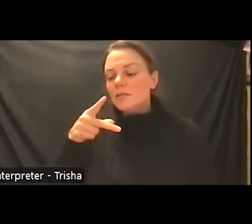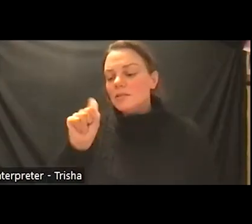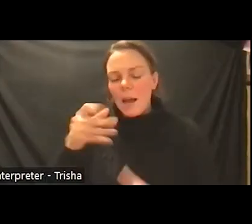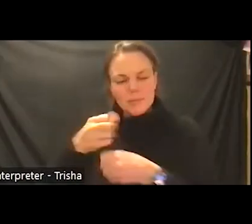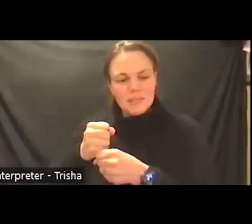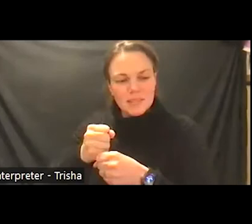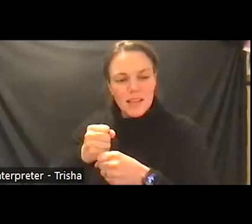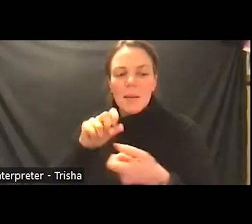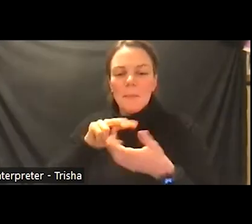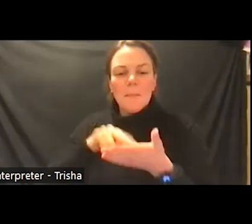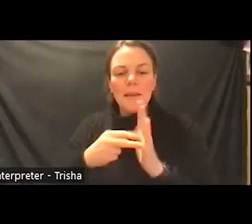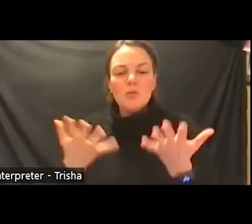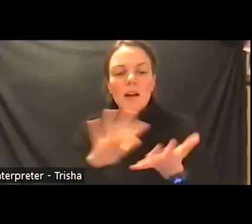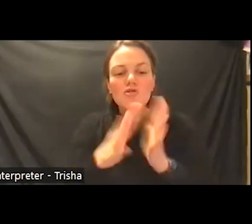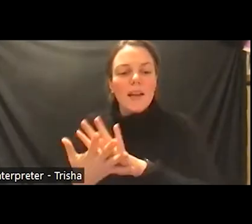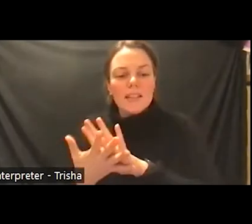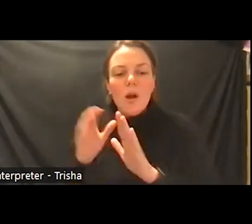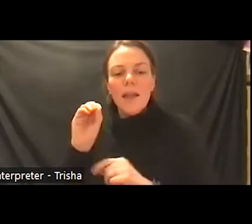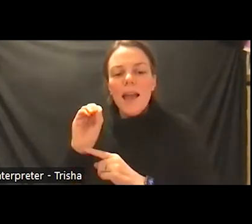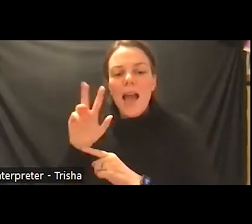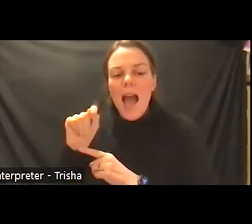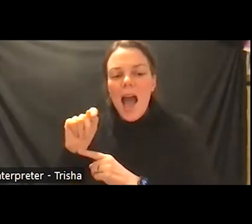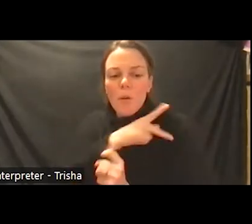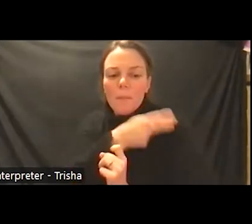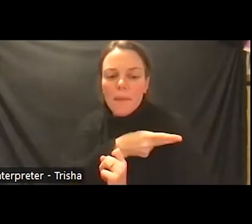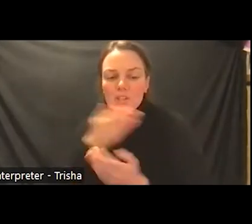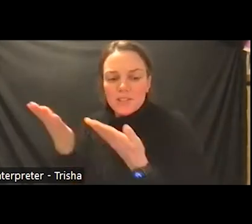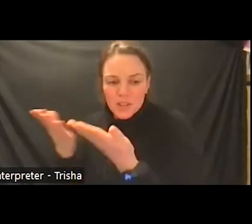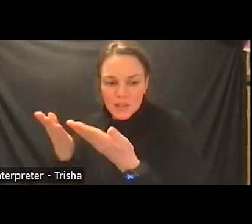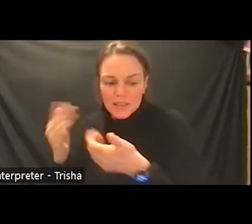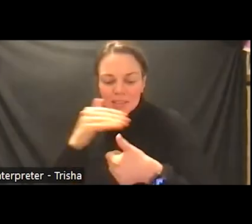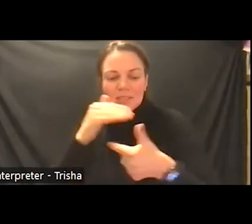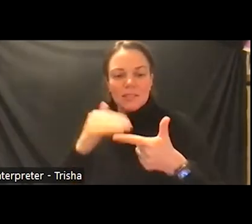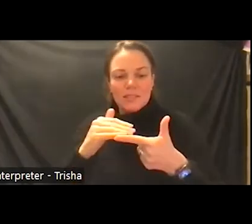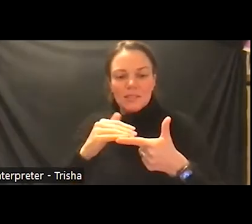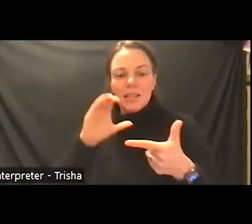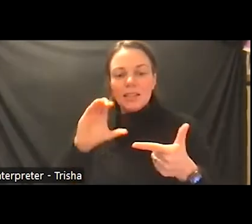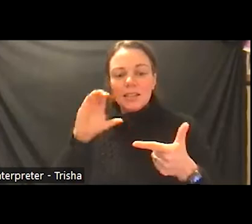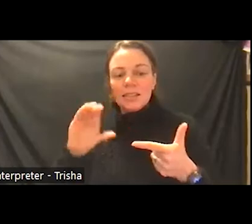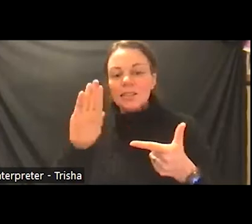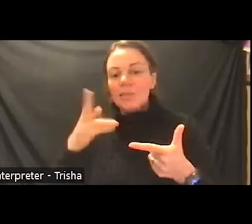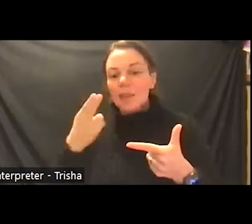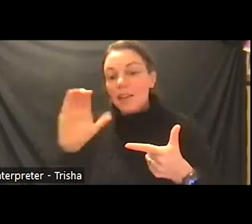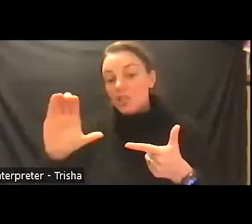services the second one is the implementation of ccbhc which is the certified community